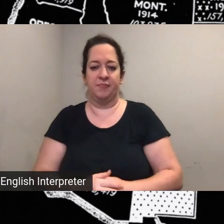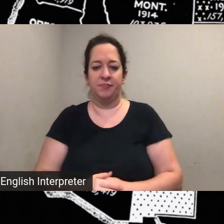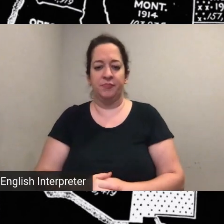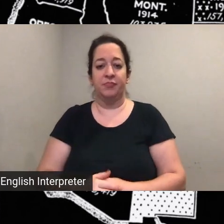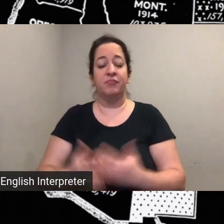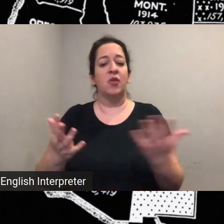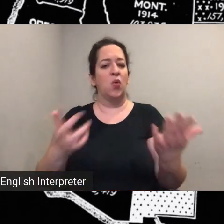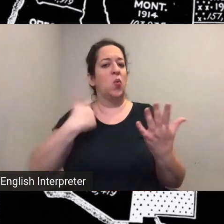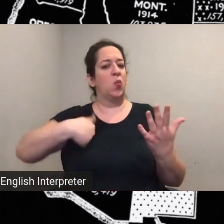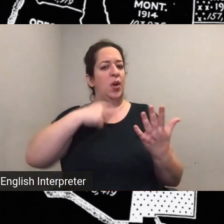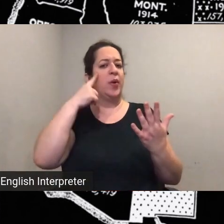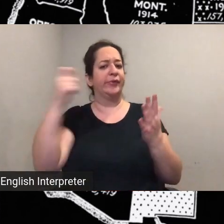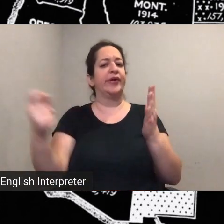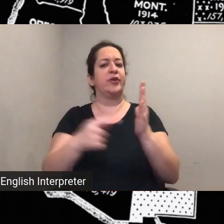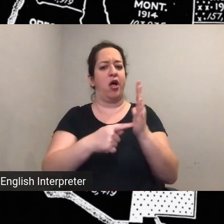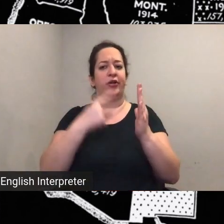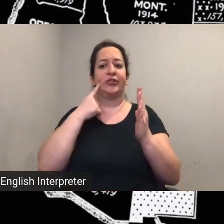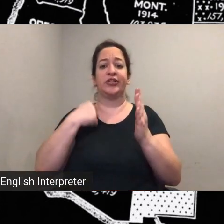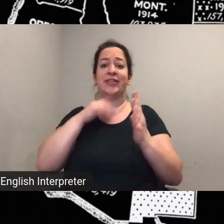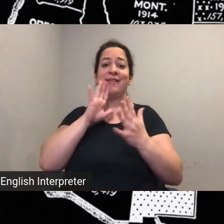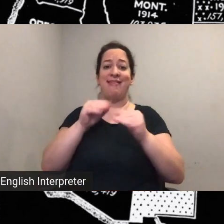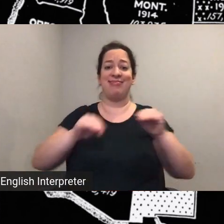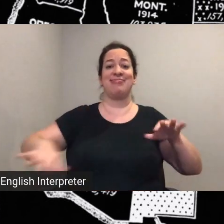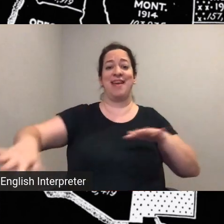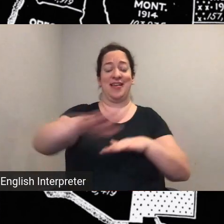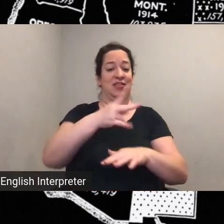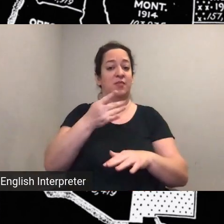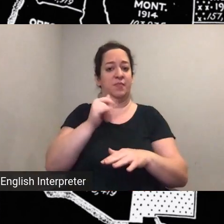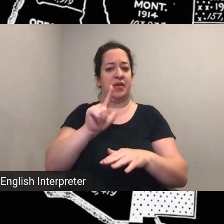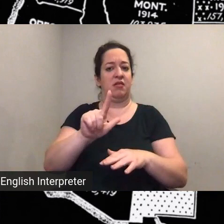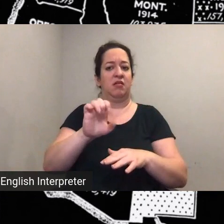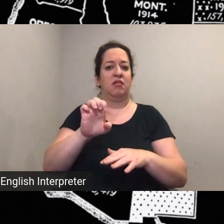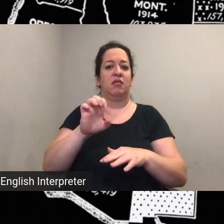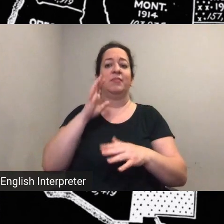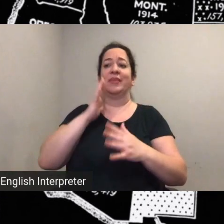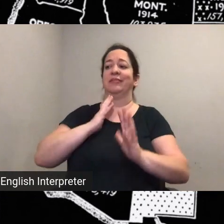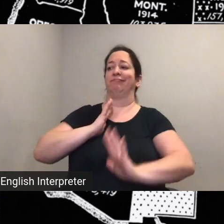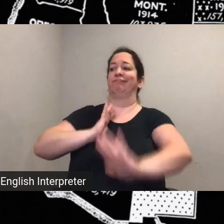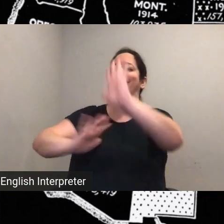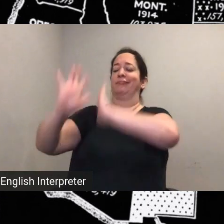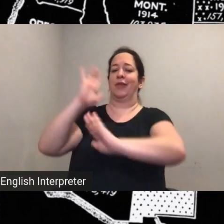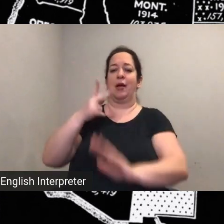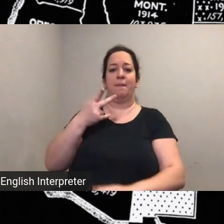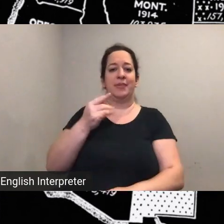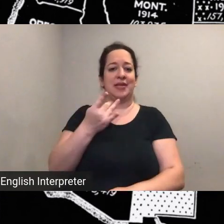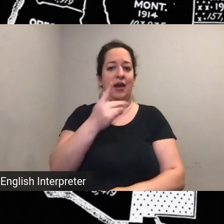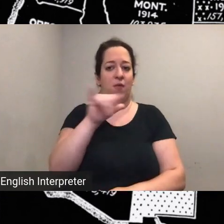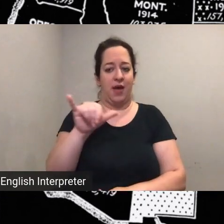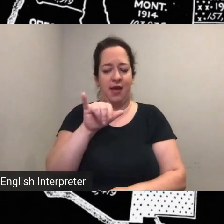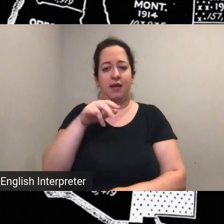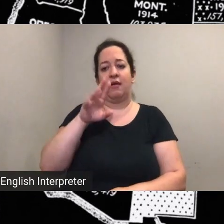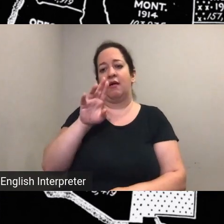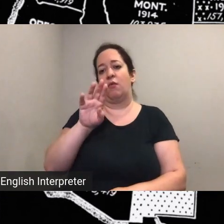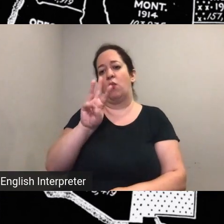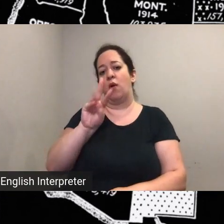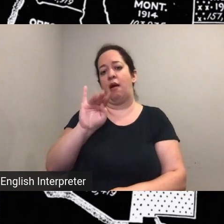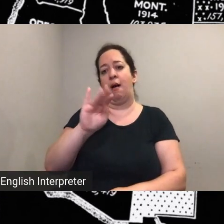are the traditional ancestral and unseated lands of the piscataway lenape and susquehanna indigenous peoples